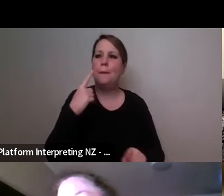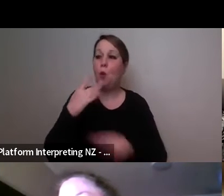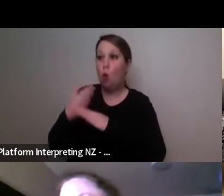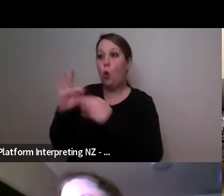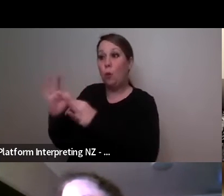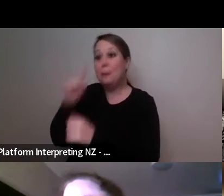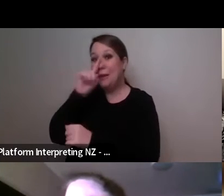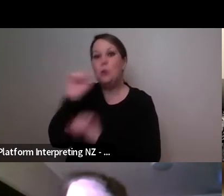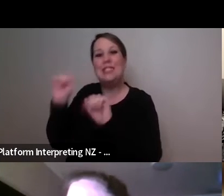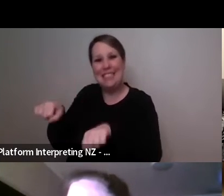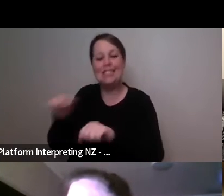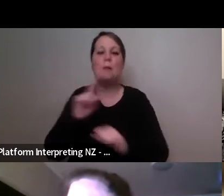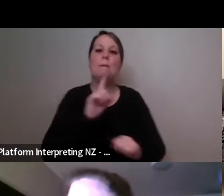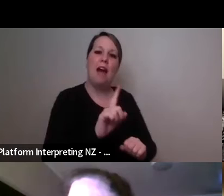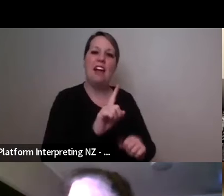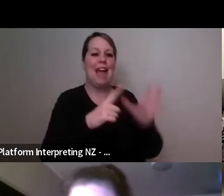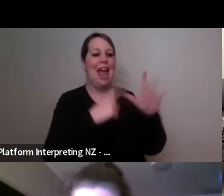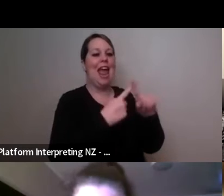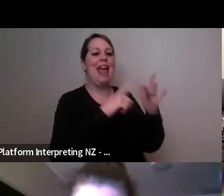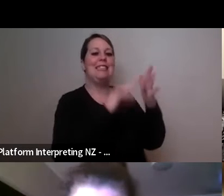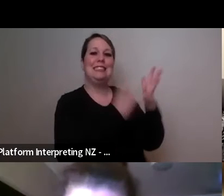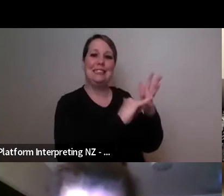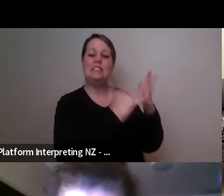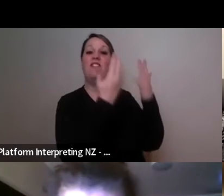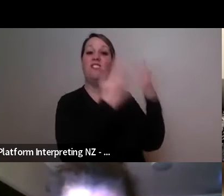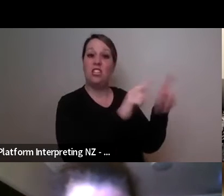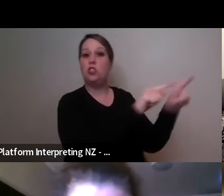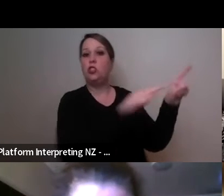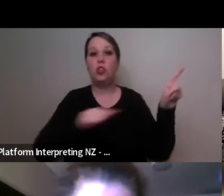doing, since I left AXIS a lot of commissions uh for other companies and other organizations